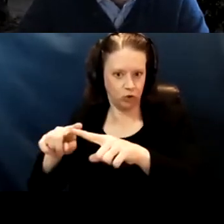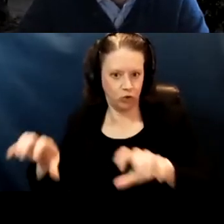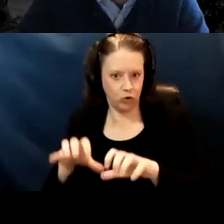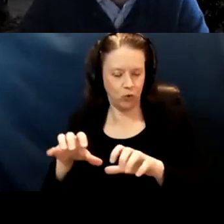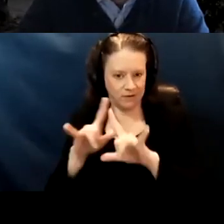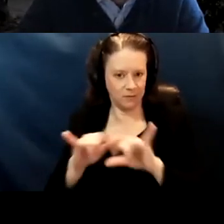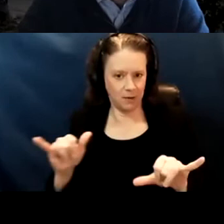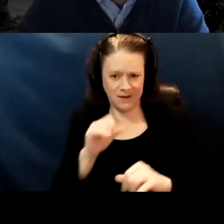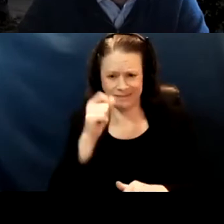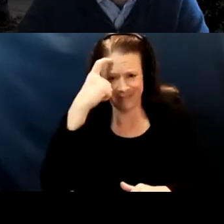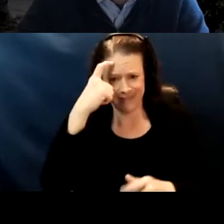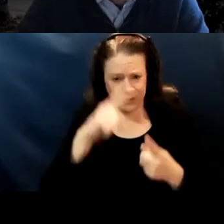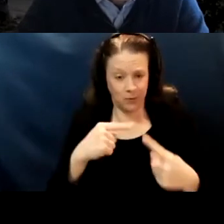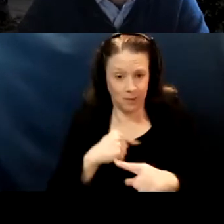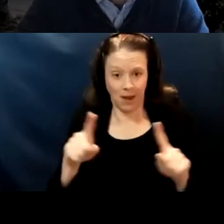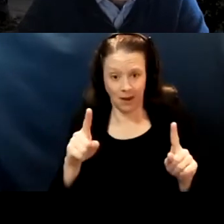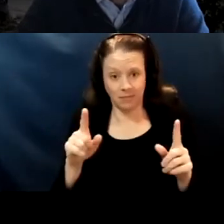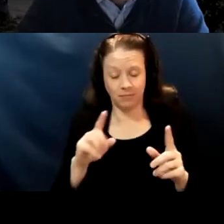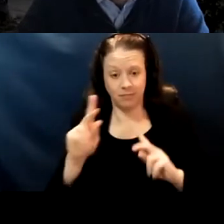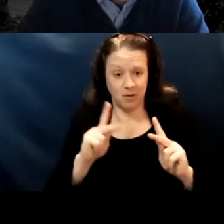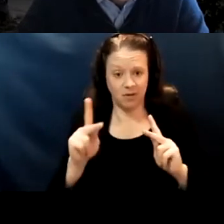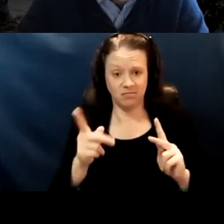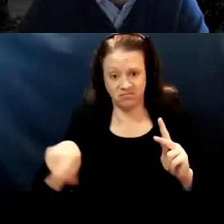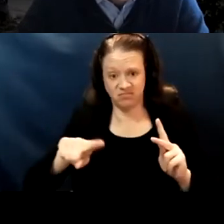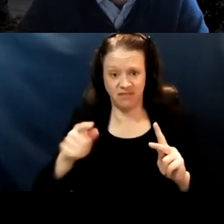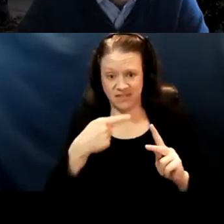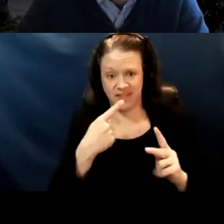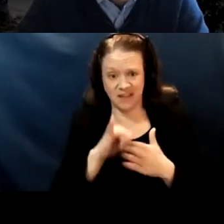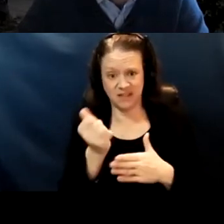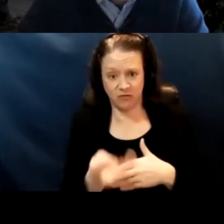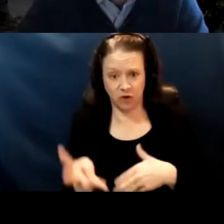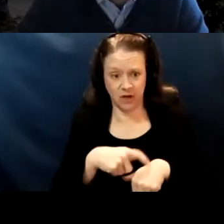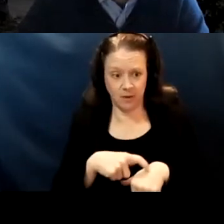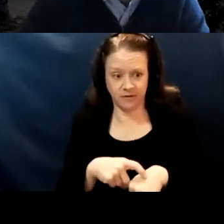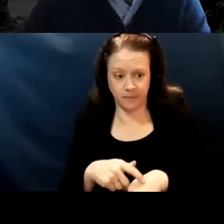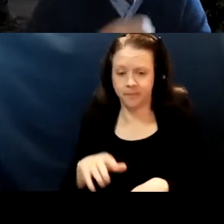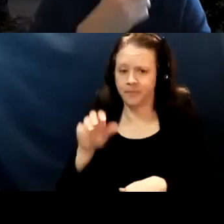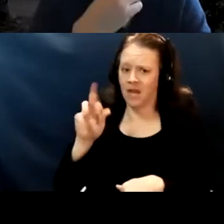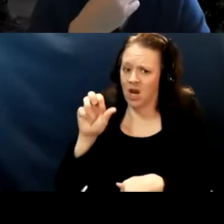but I've heard that said in a number of setting. Yeah. I don't think that experience